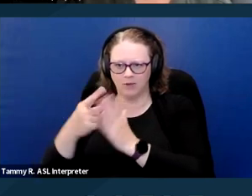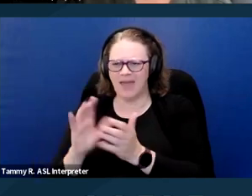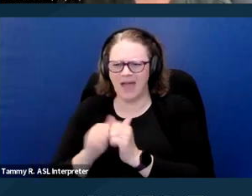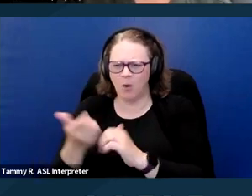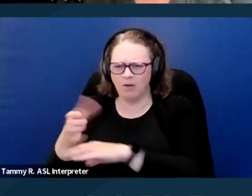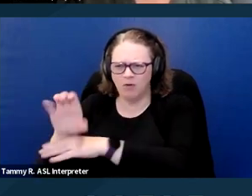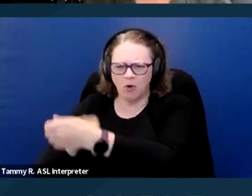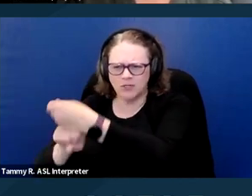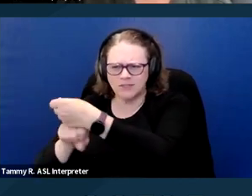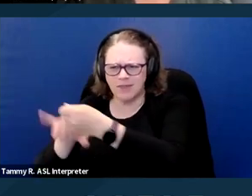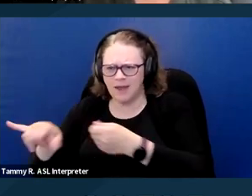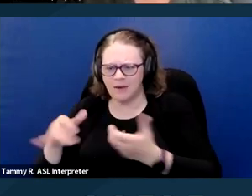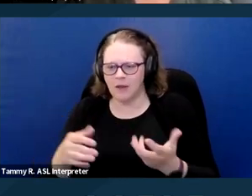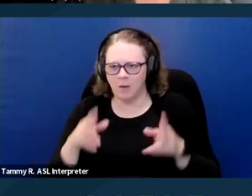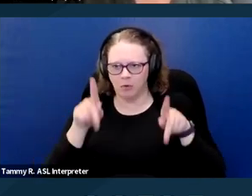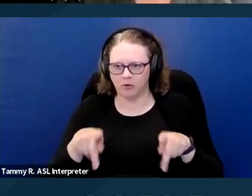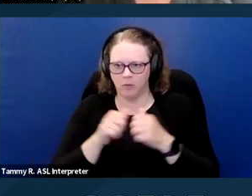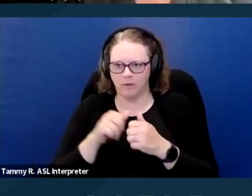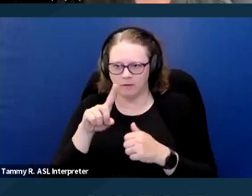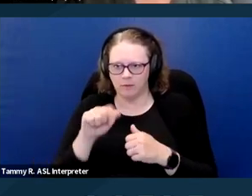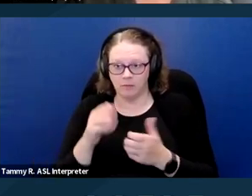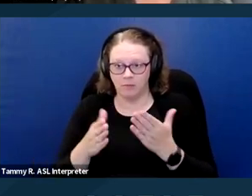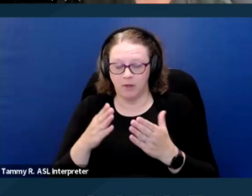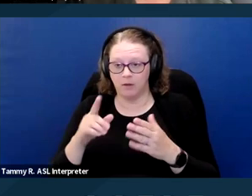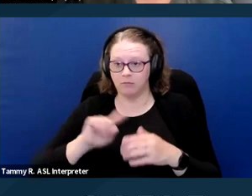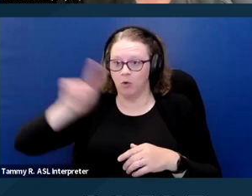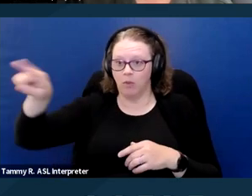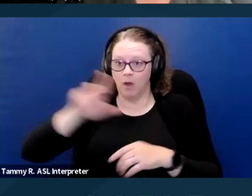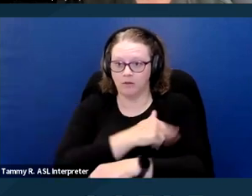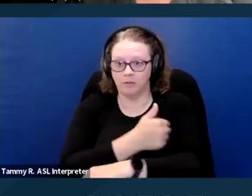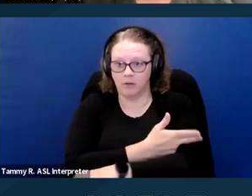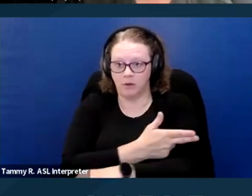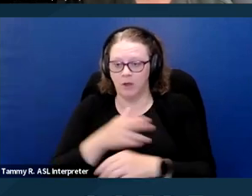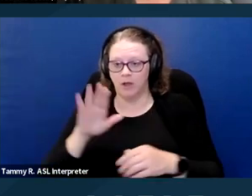You know, somebody with a disability may be hospitalized and have their animal at home